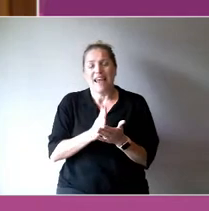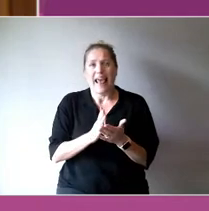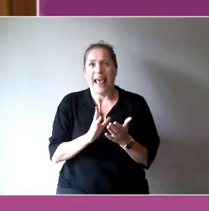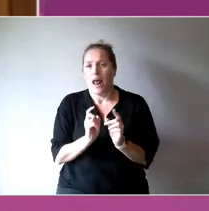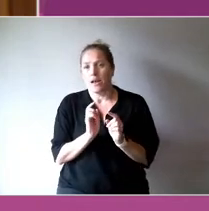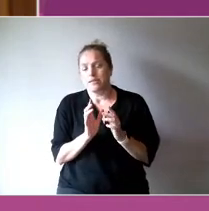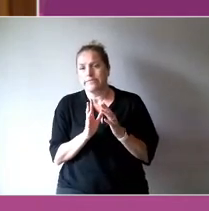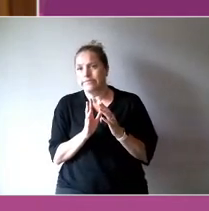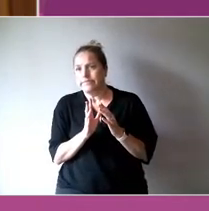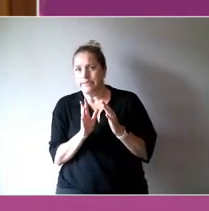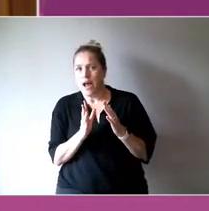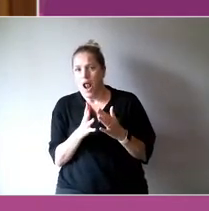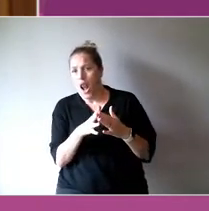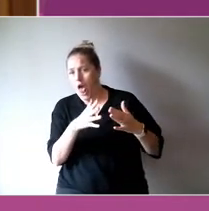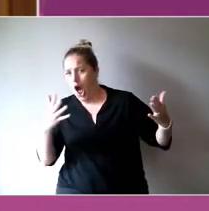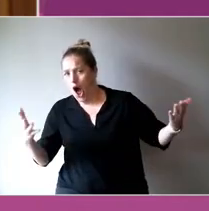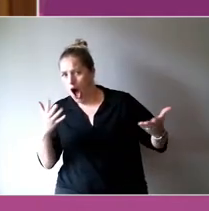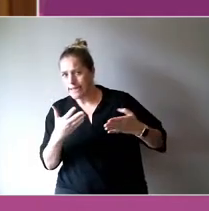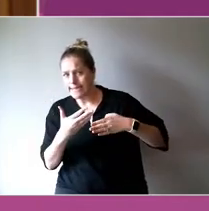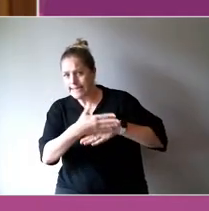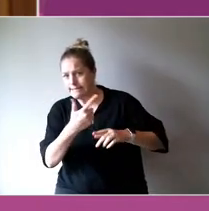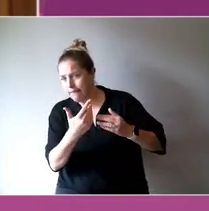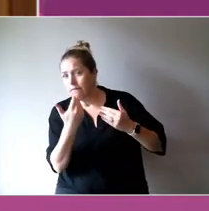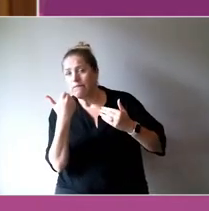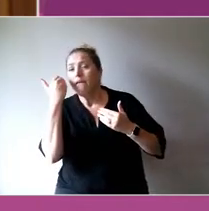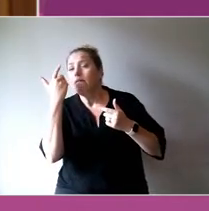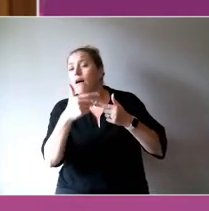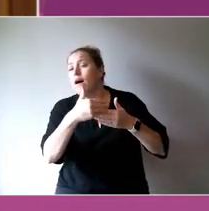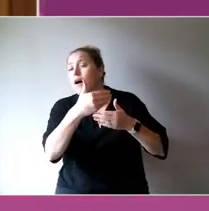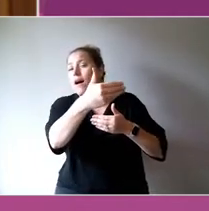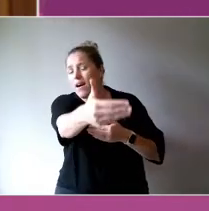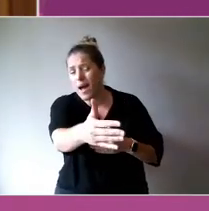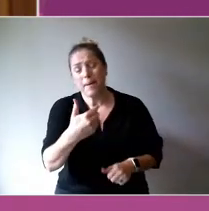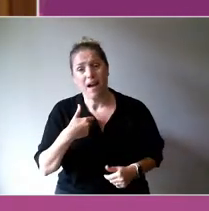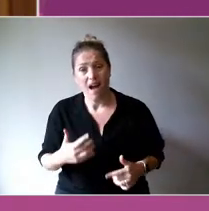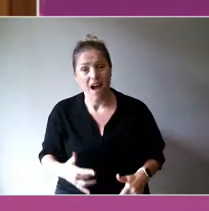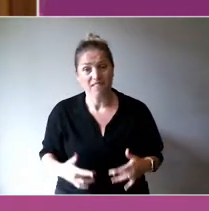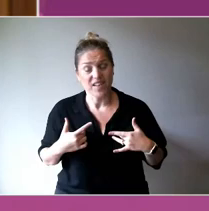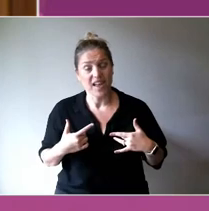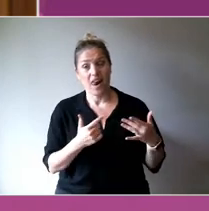really help with that position of identity and feeling like you have the right to choose